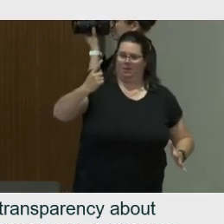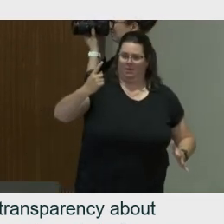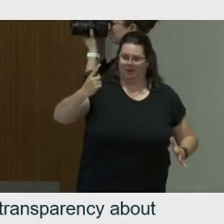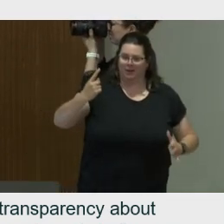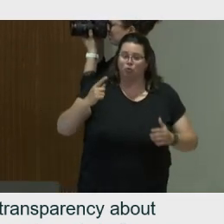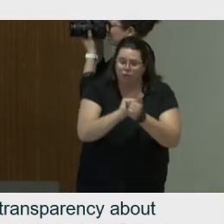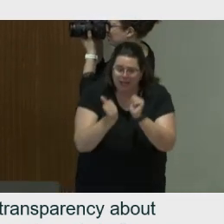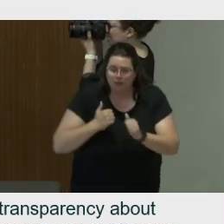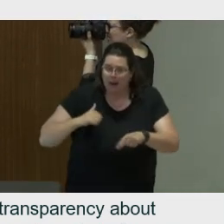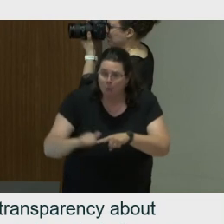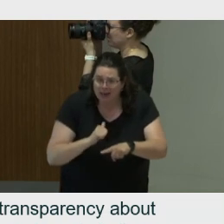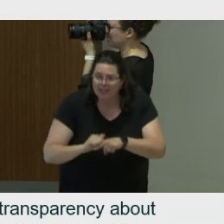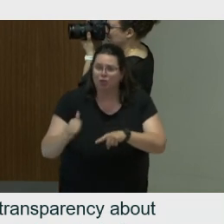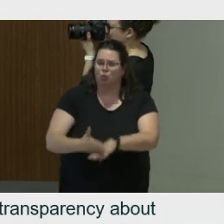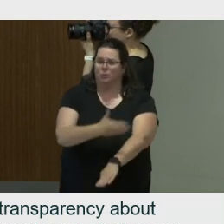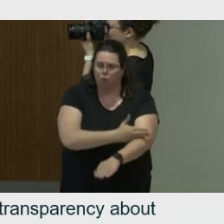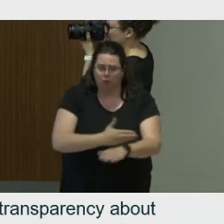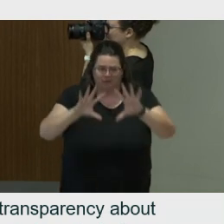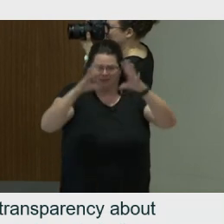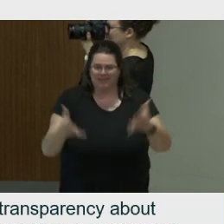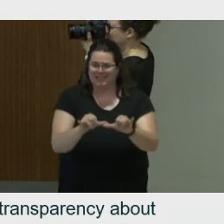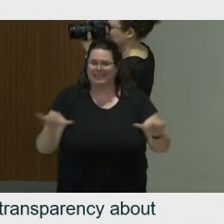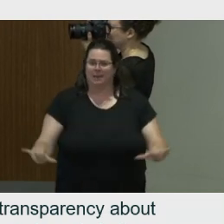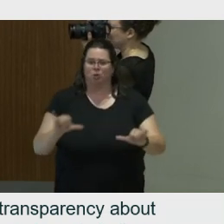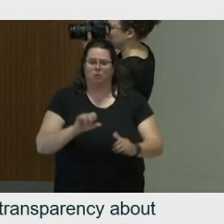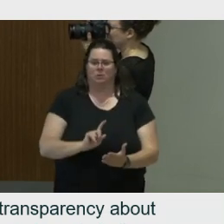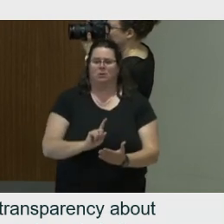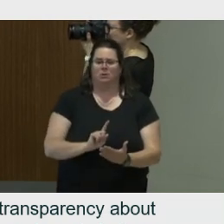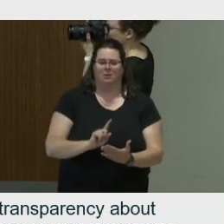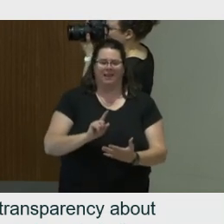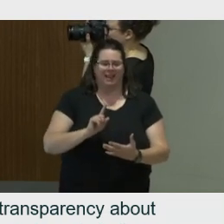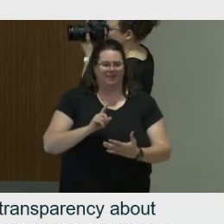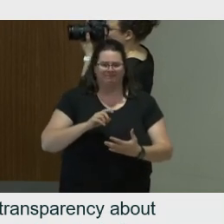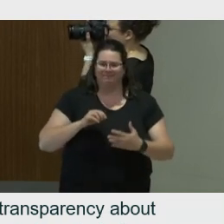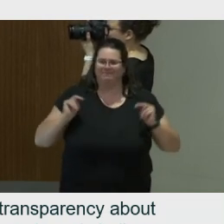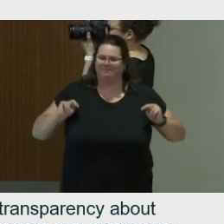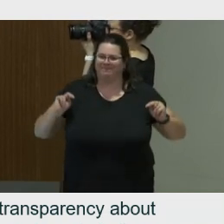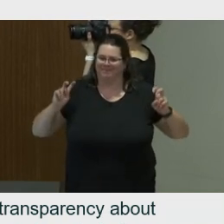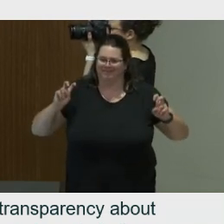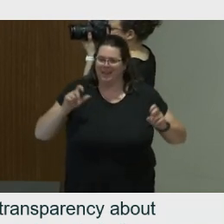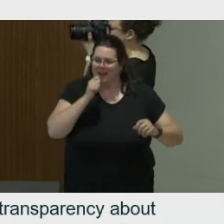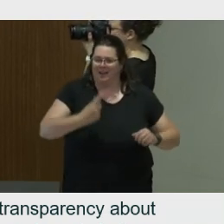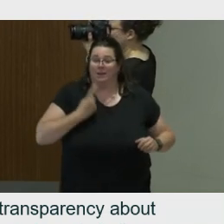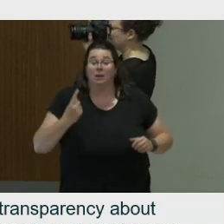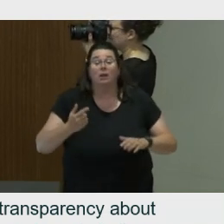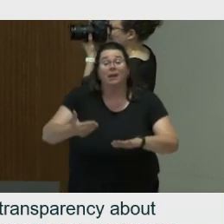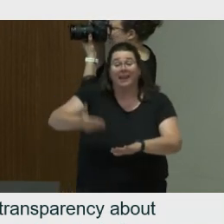So in ancient times, there was one person, he and she, that has the perfectsolutions